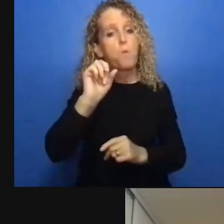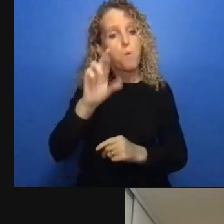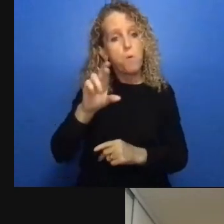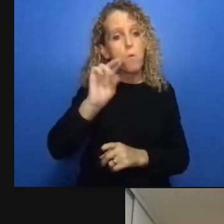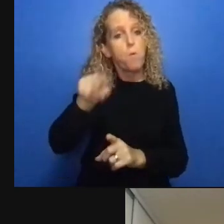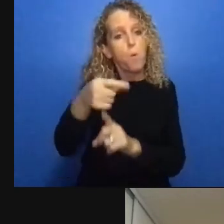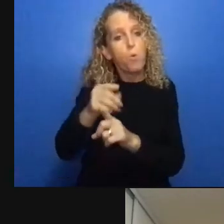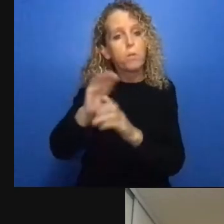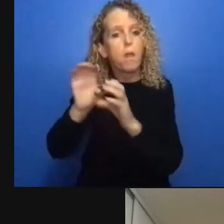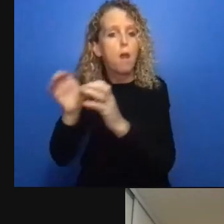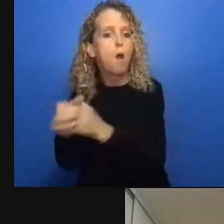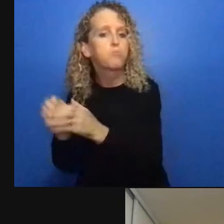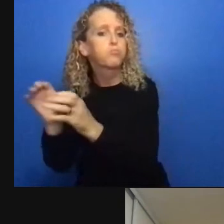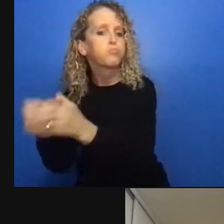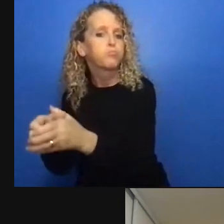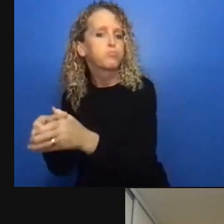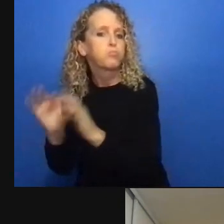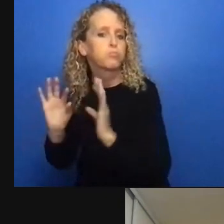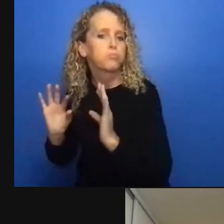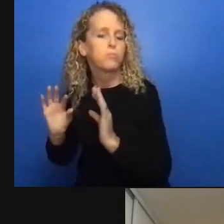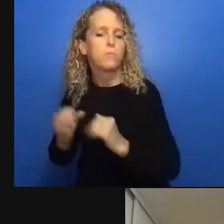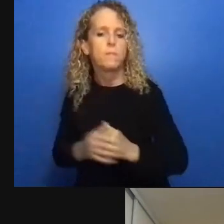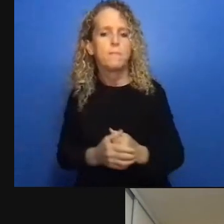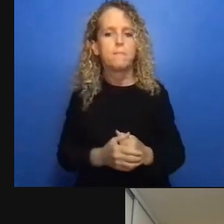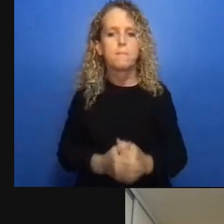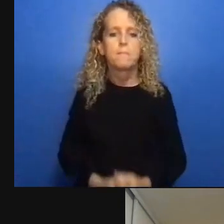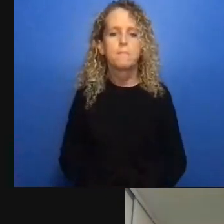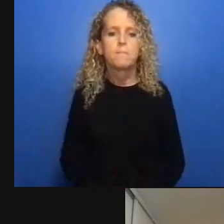extend that appreciation because we wouldn't be able to do this if it weren't for that